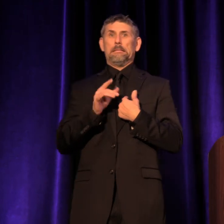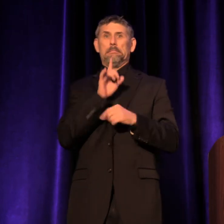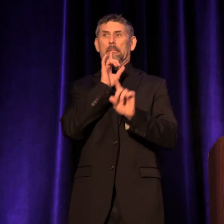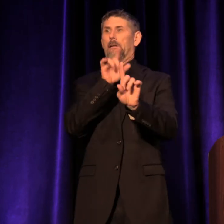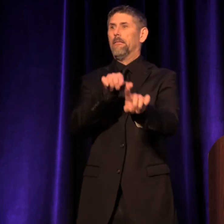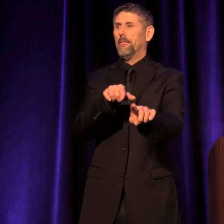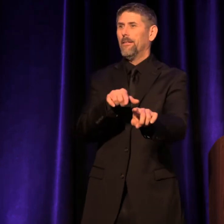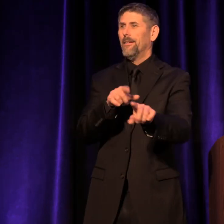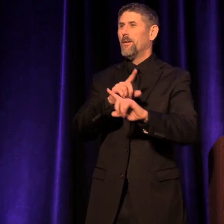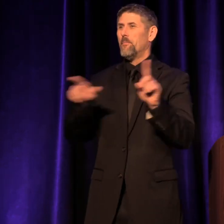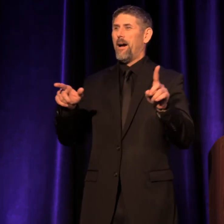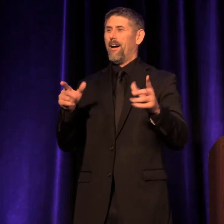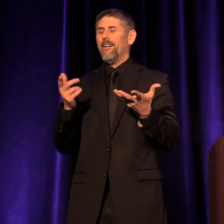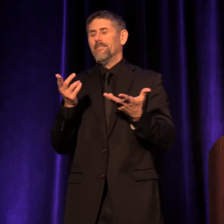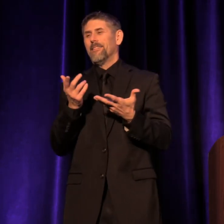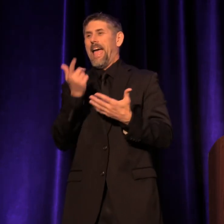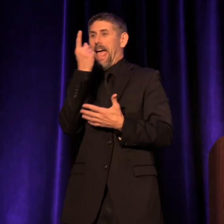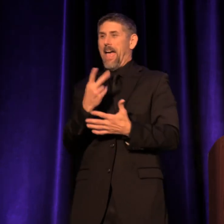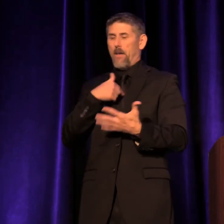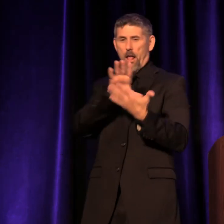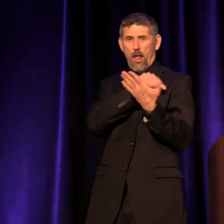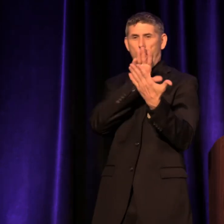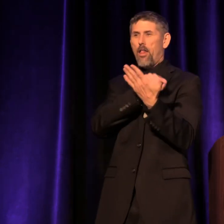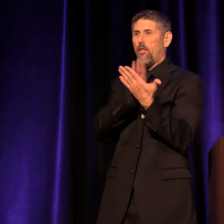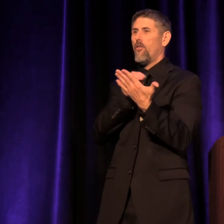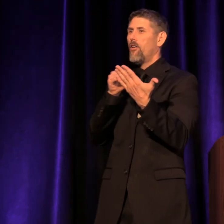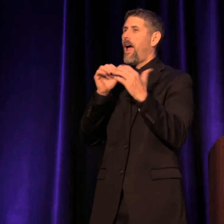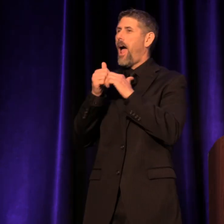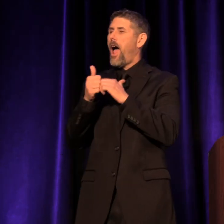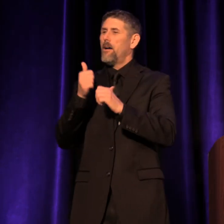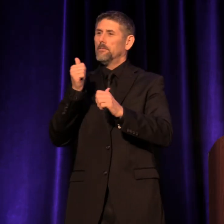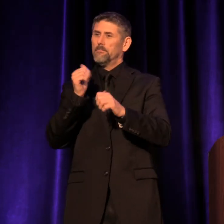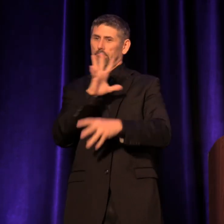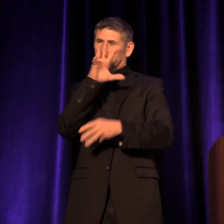But half of what I learned, I learned from being on the Board of TCG,